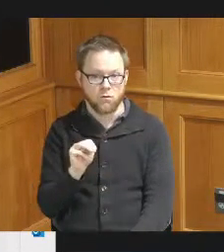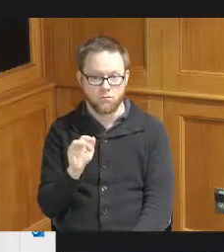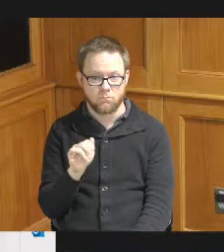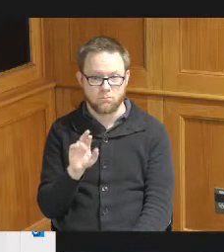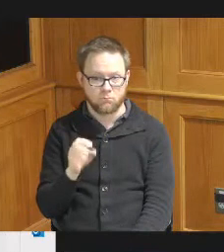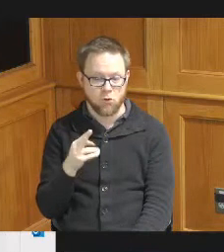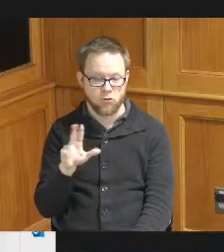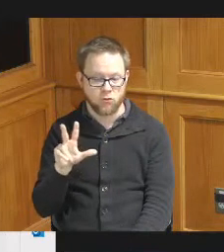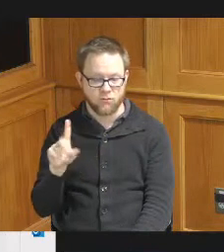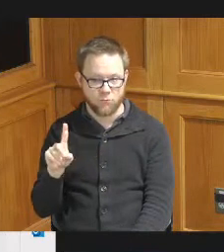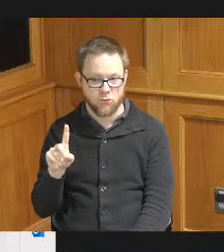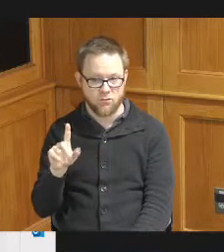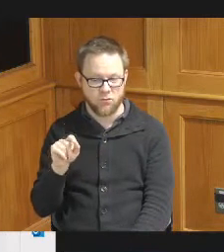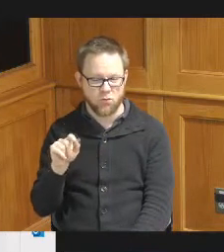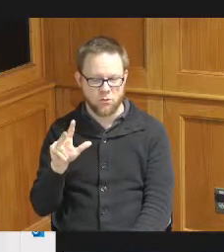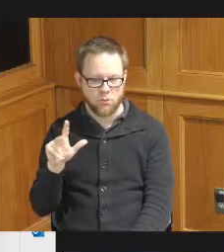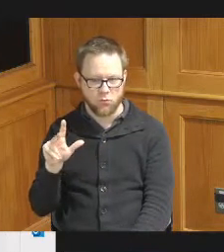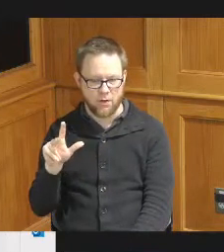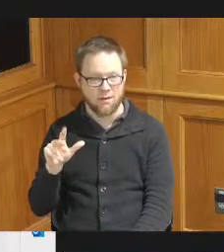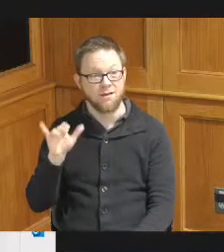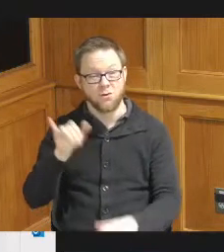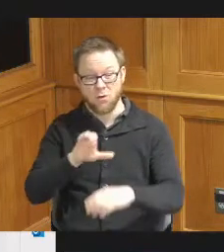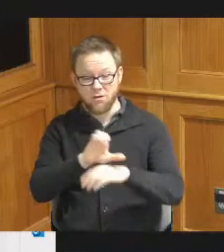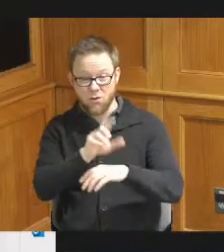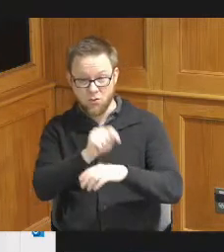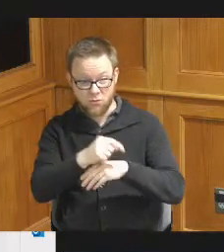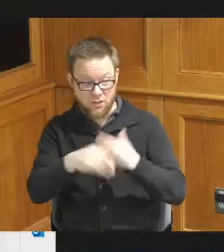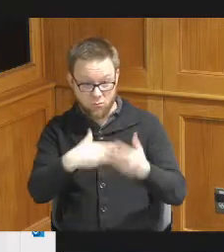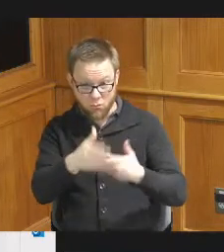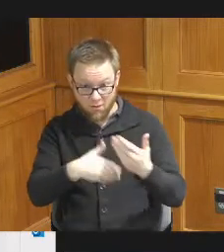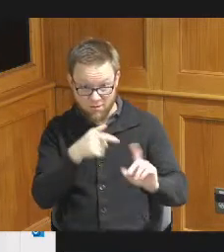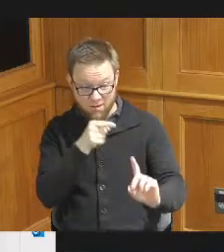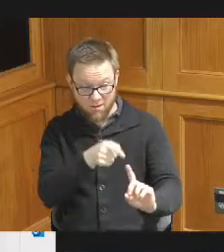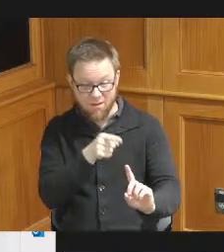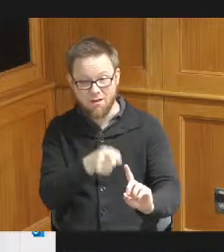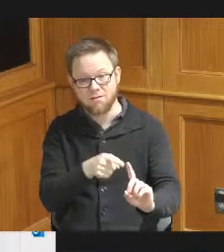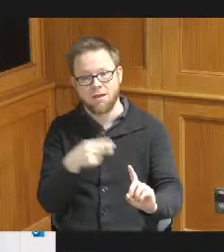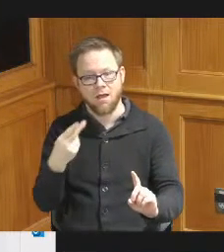it's a little bit about the consultation that has taken place Hamilton County consulted with